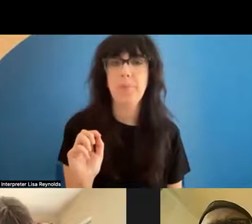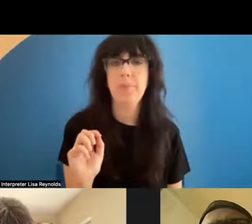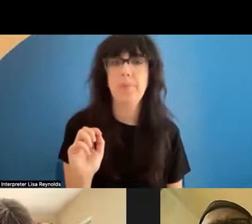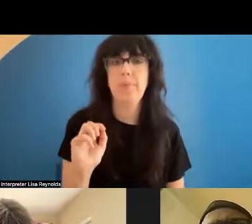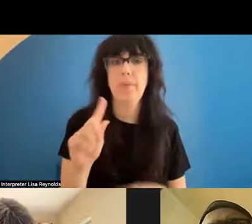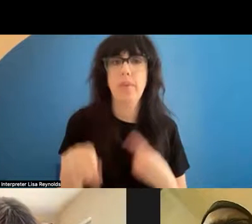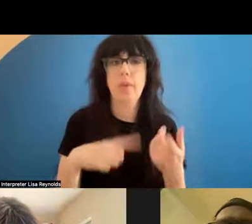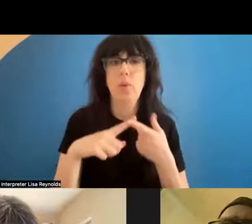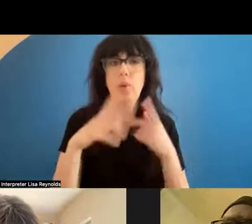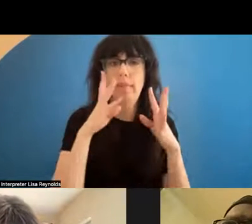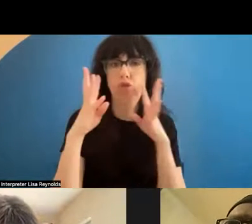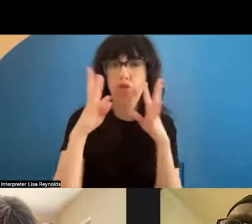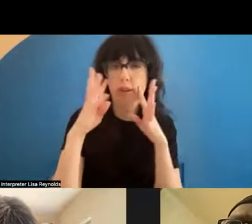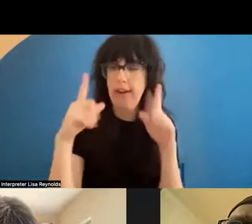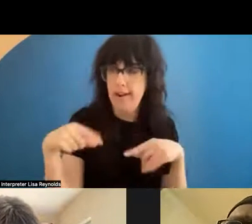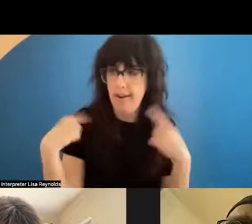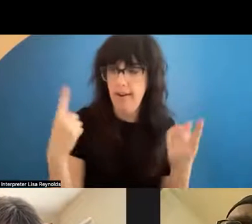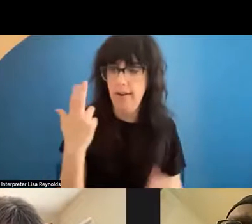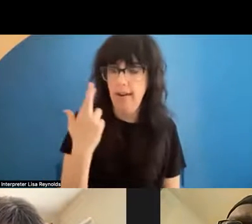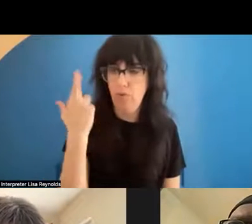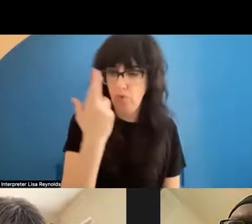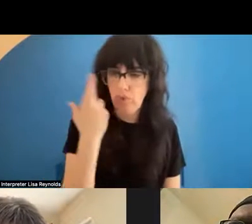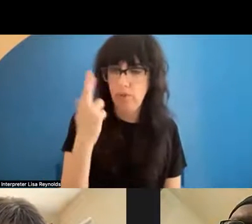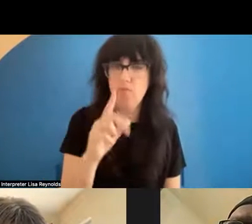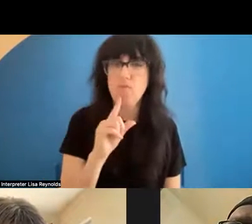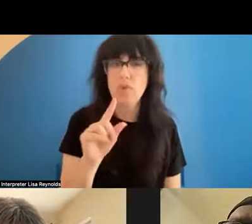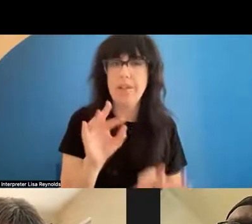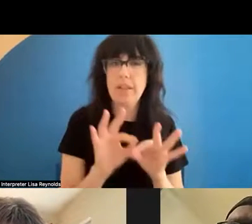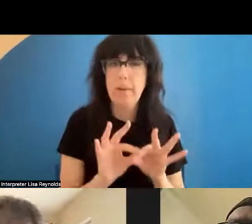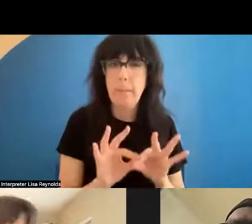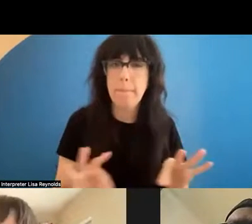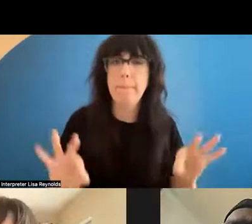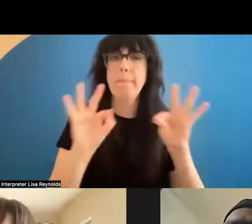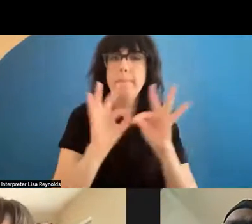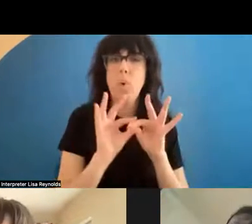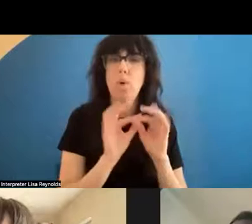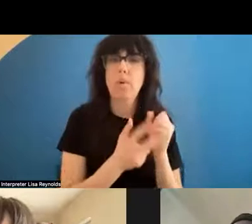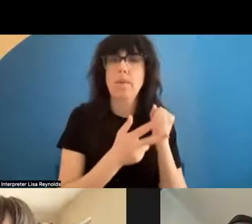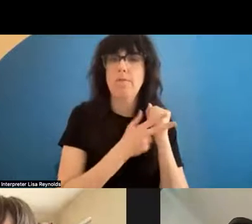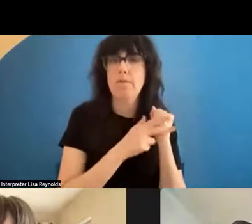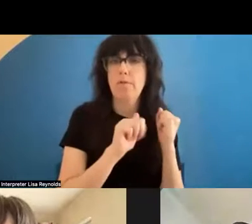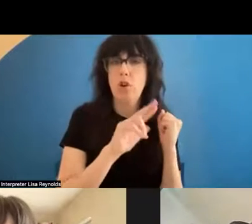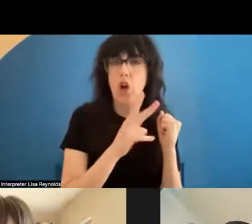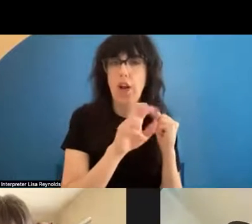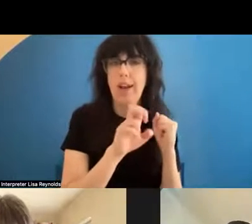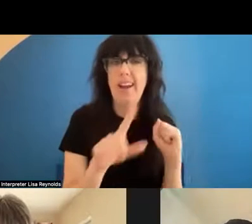that the importance of an archive is very difficult for a working artist